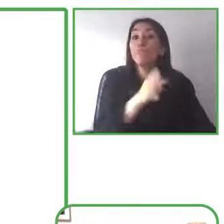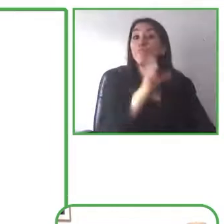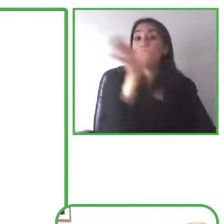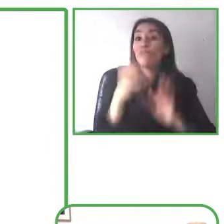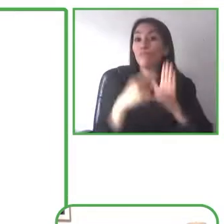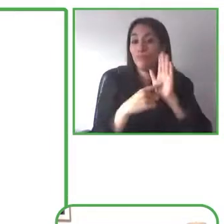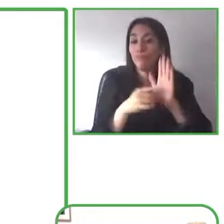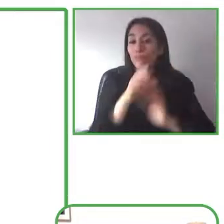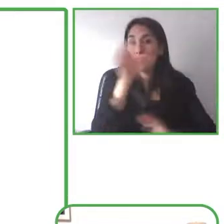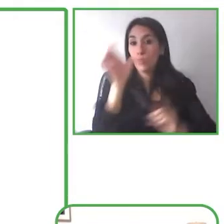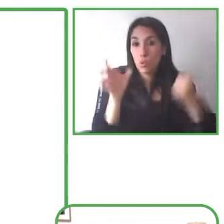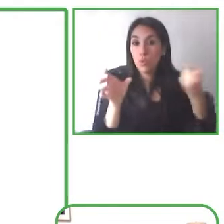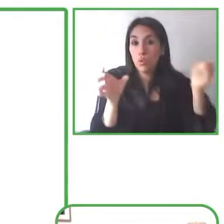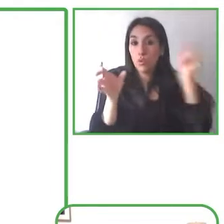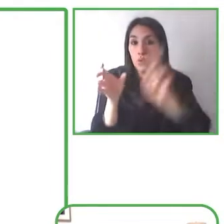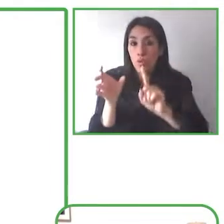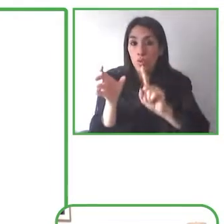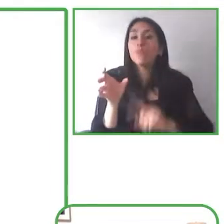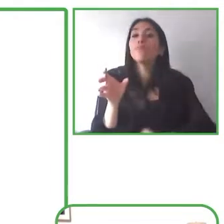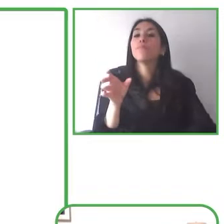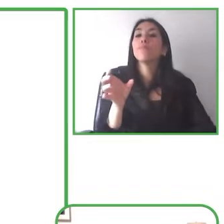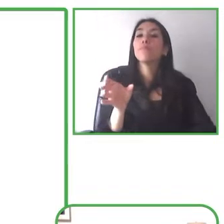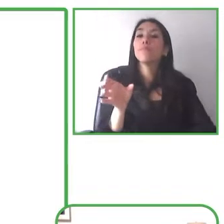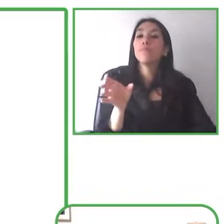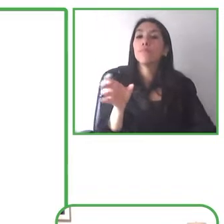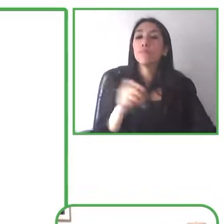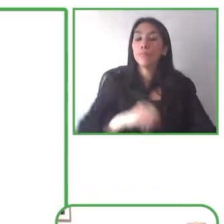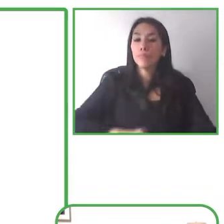a new app for quick communications and this app can enable